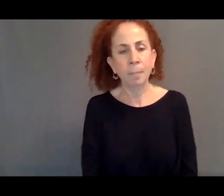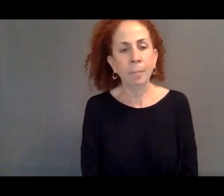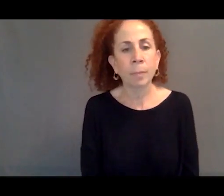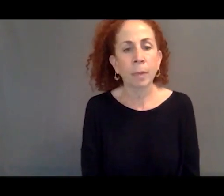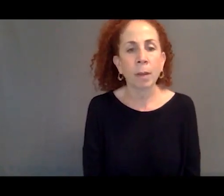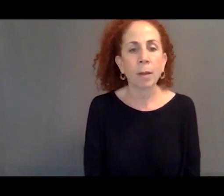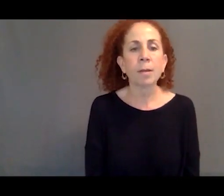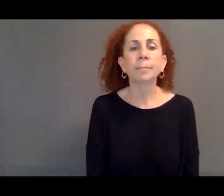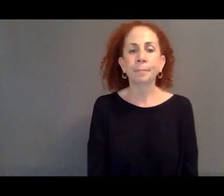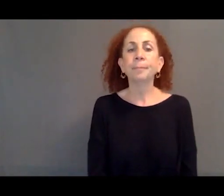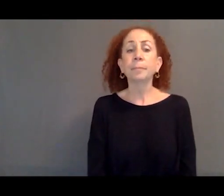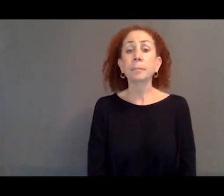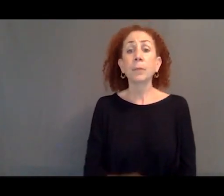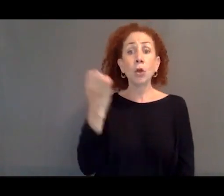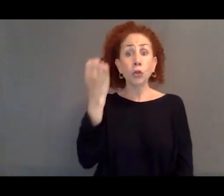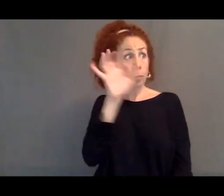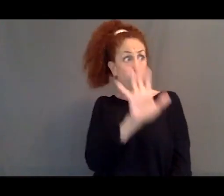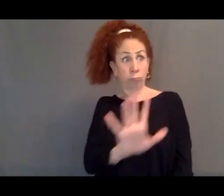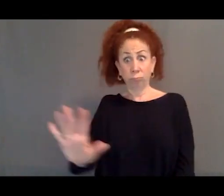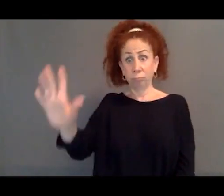And if you look across Europe during this period,